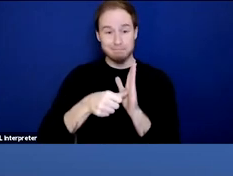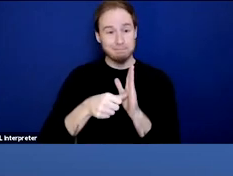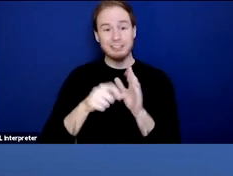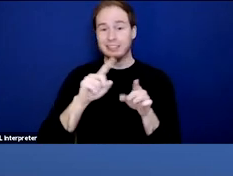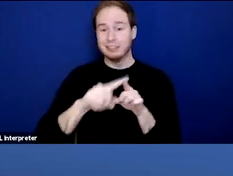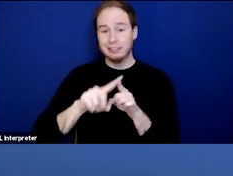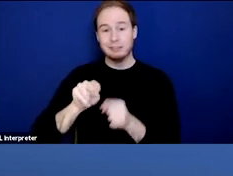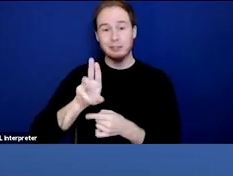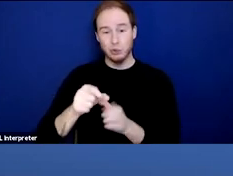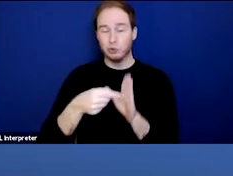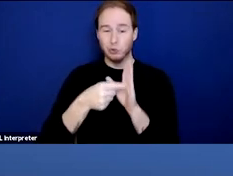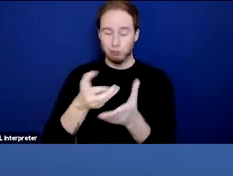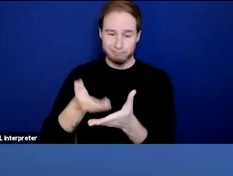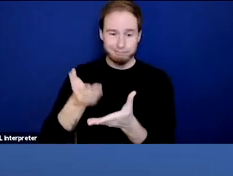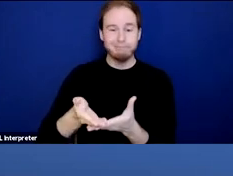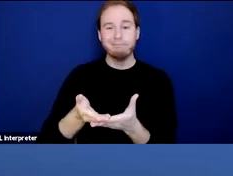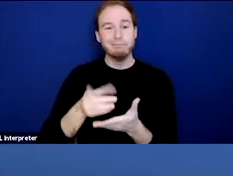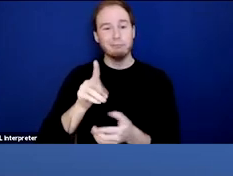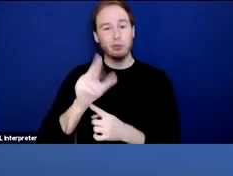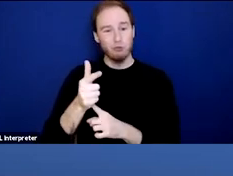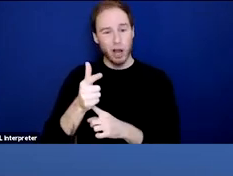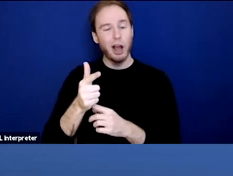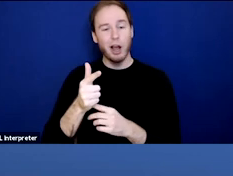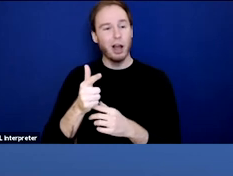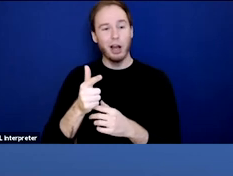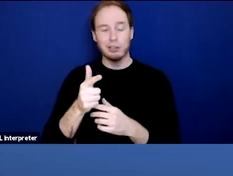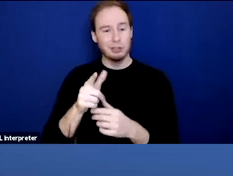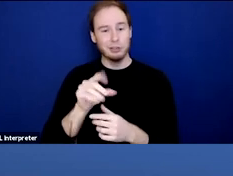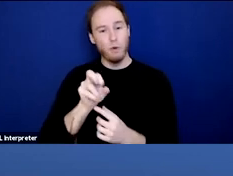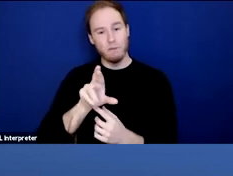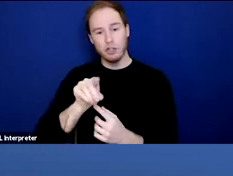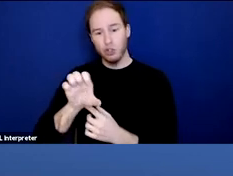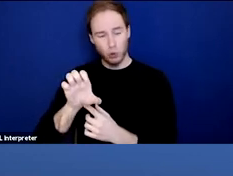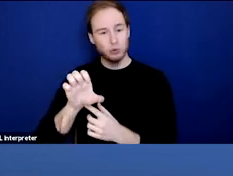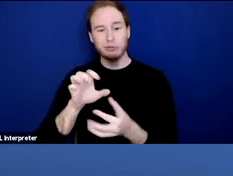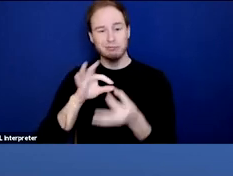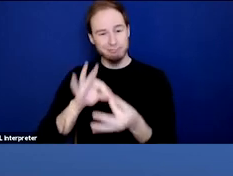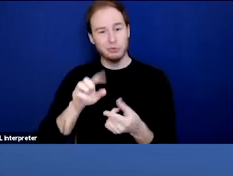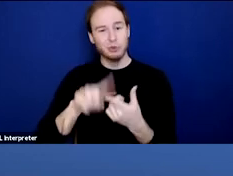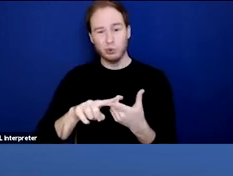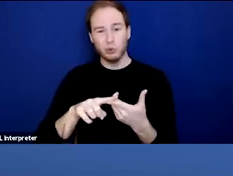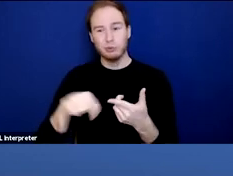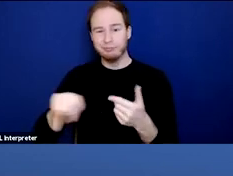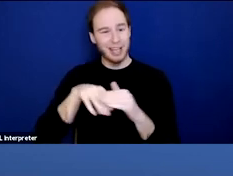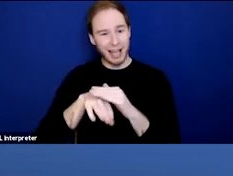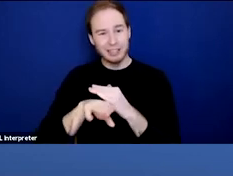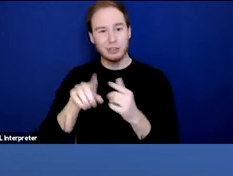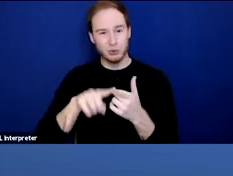showing increases in drug overdose, mortality, and other concerns relating to access to evidence-based care